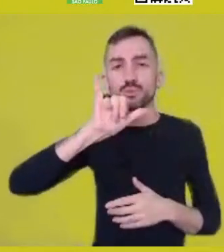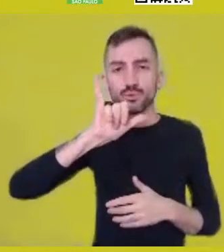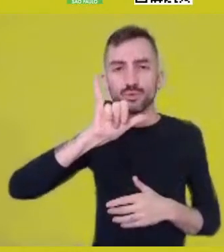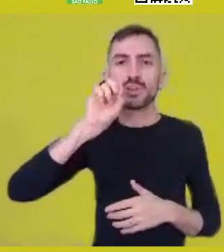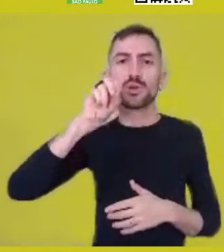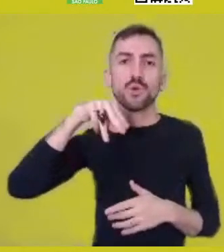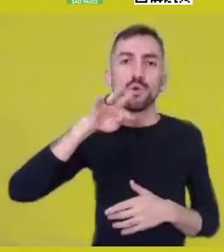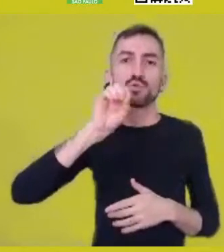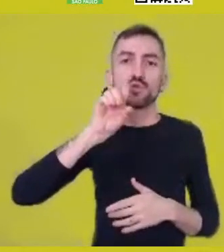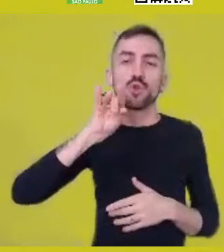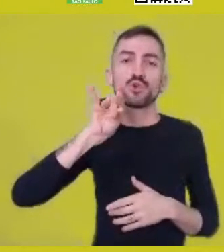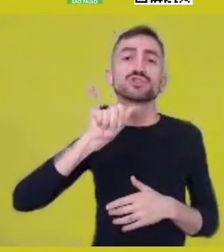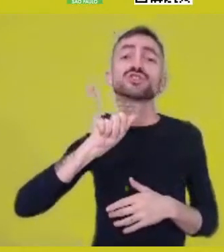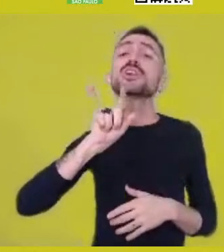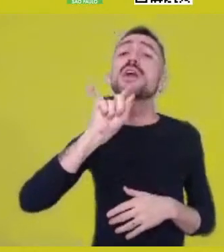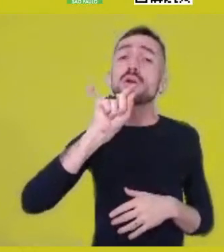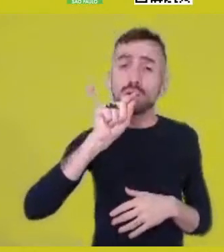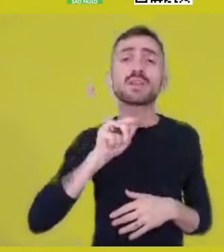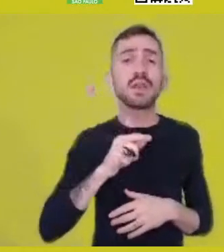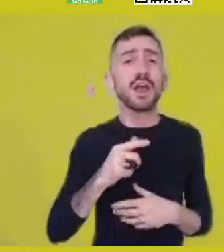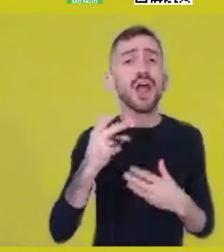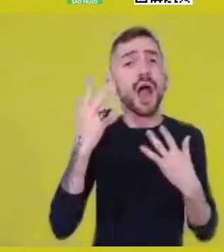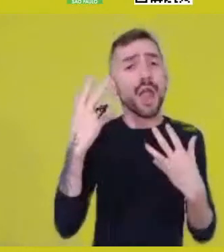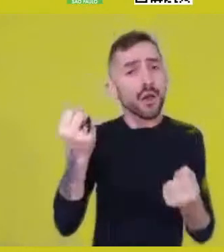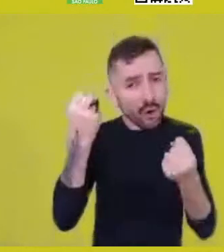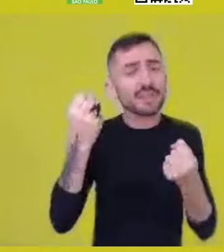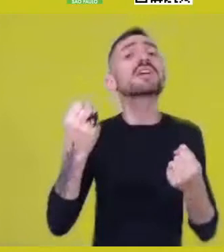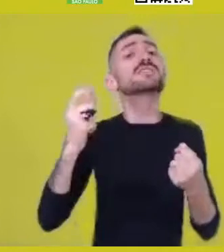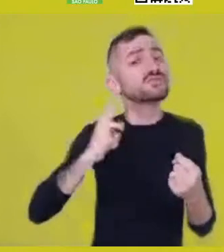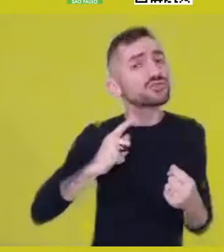of these many possibilities of...